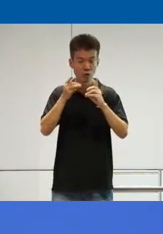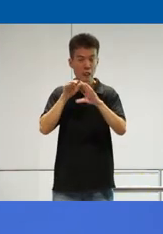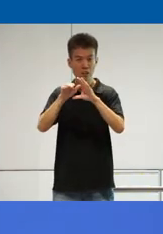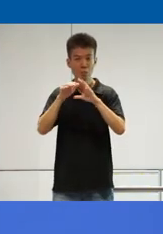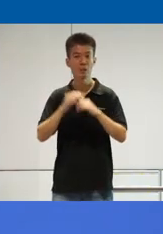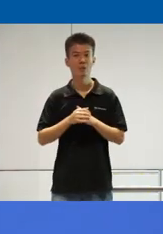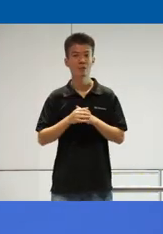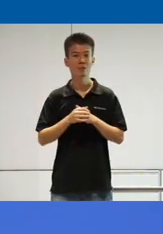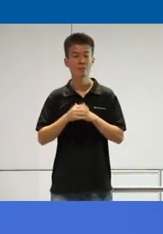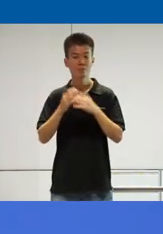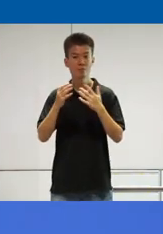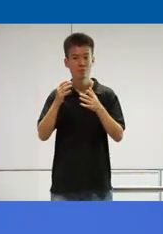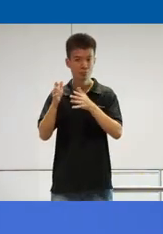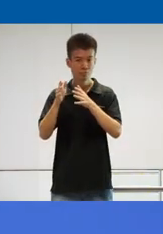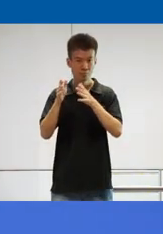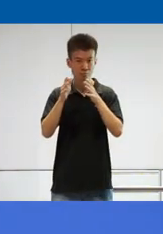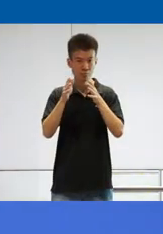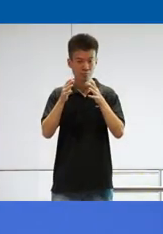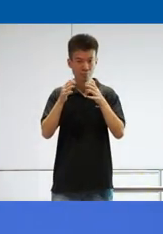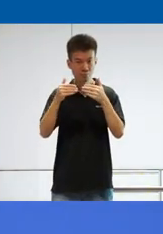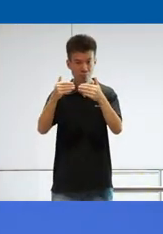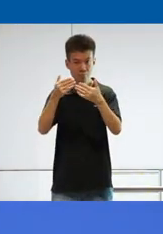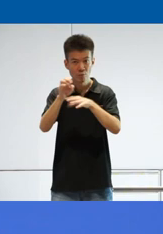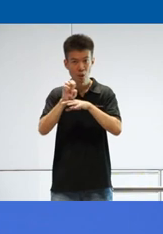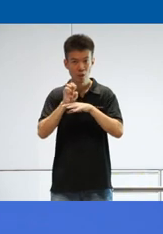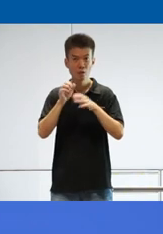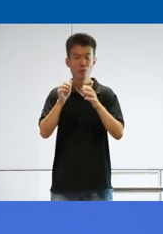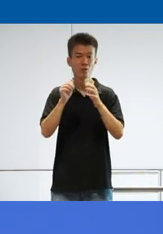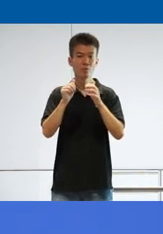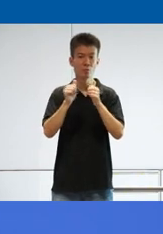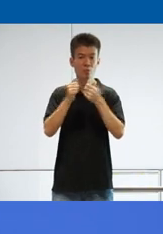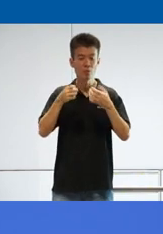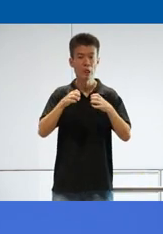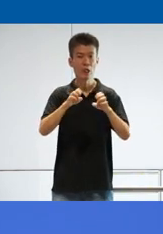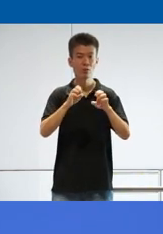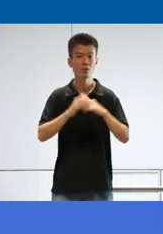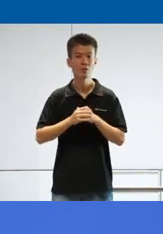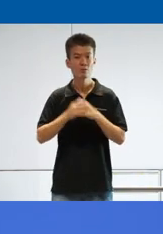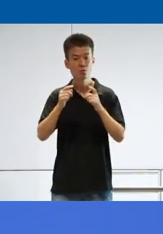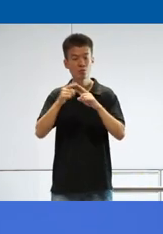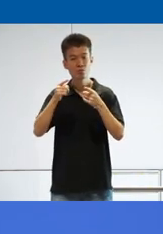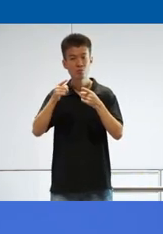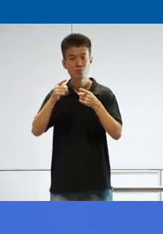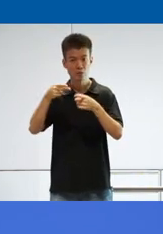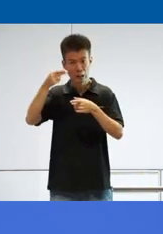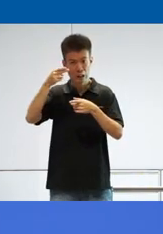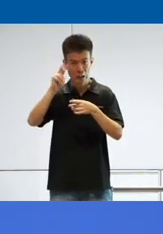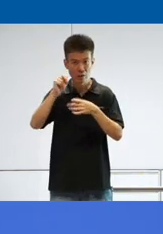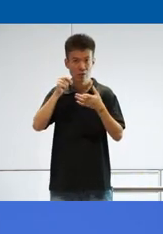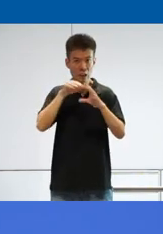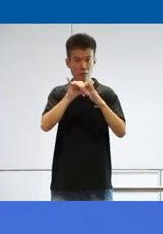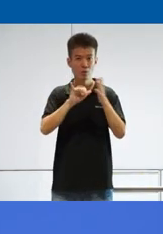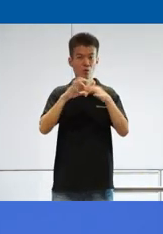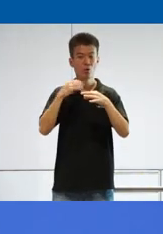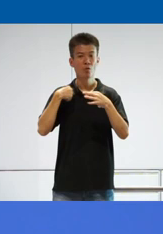and then to proceed to um engage in efforts to uh heighten accessibility of our digital assets